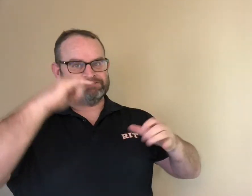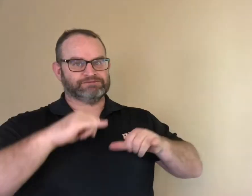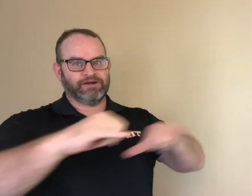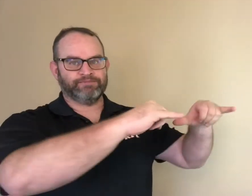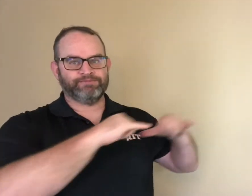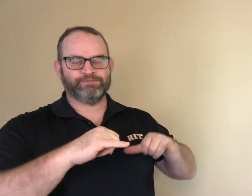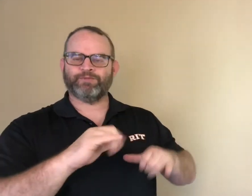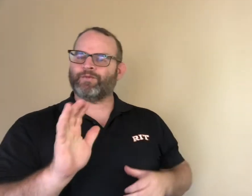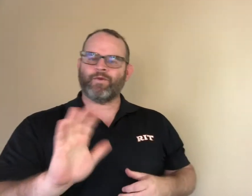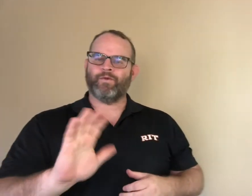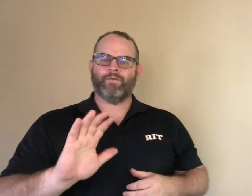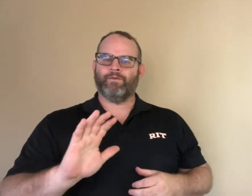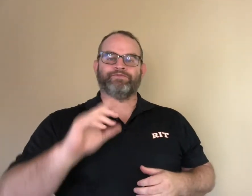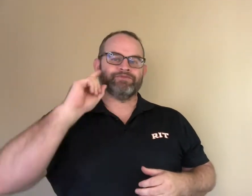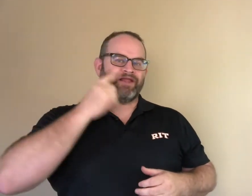Not all deaf individuals are the same.